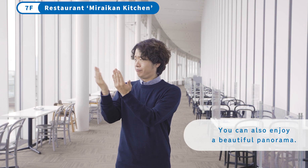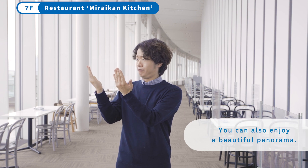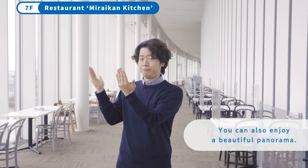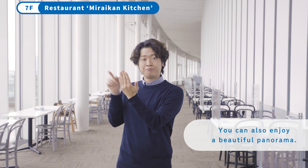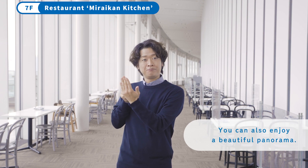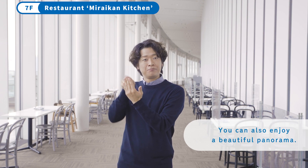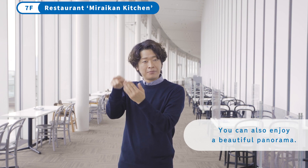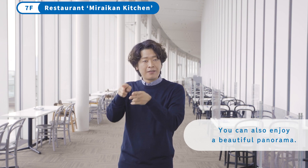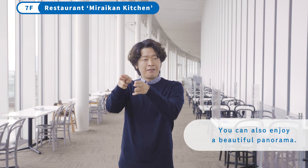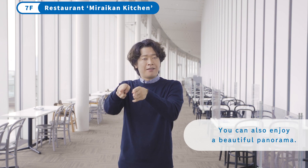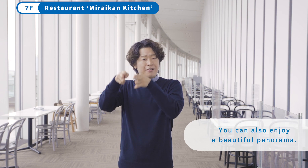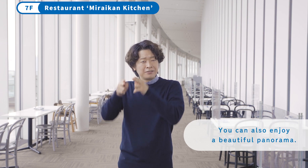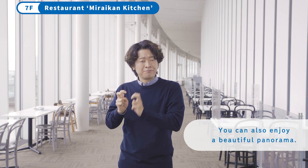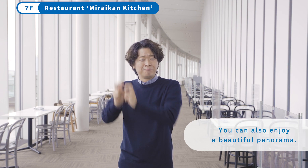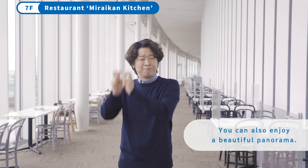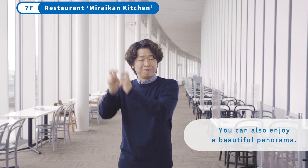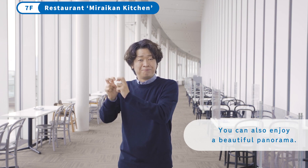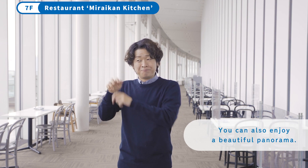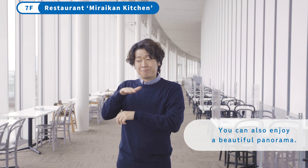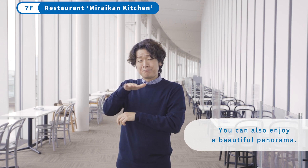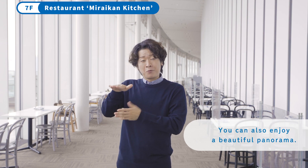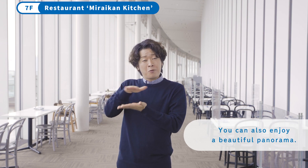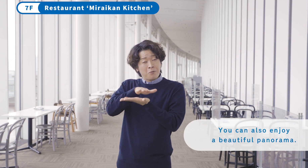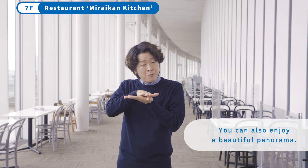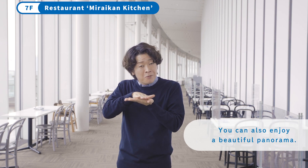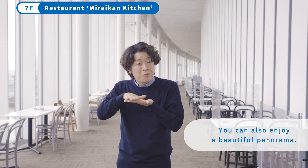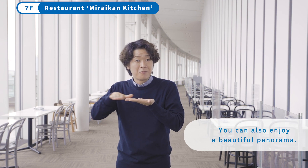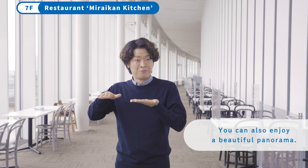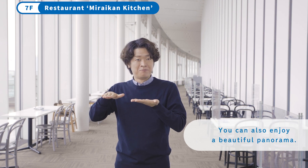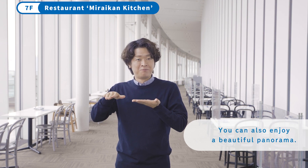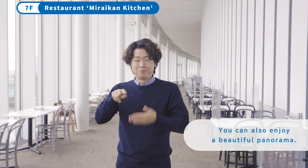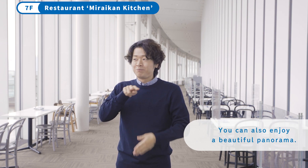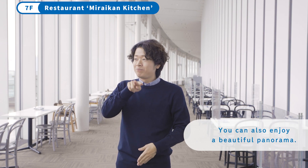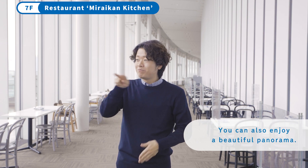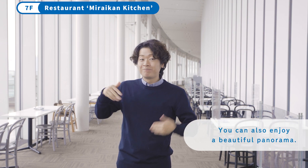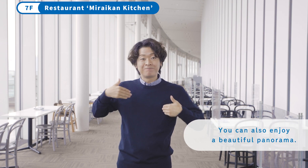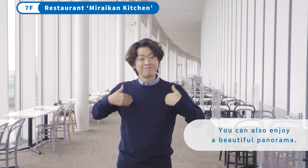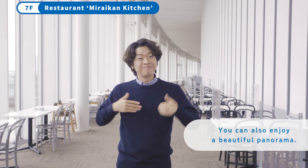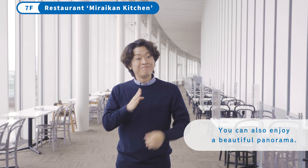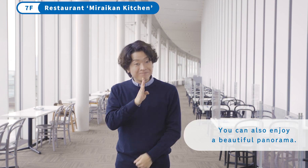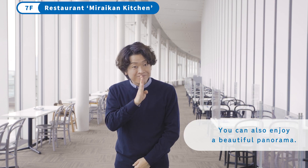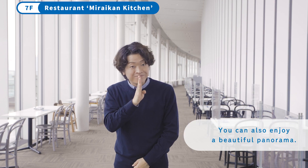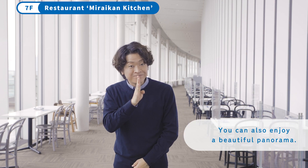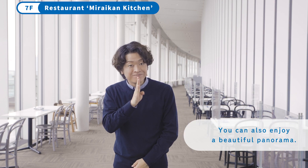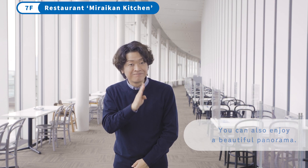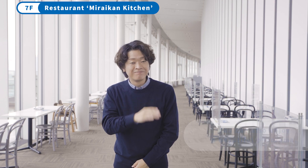You can also enjoy a beautiful panorama.